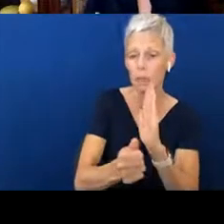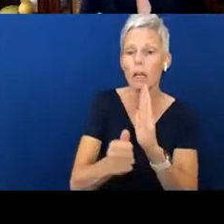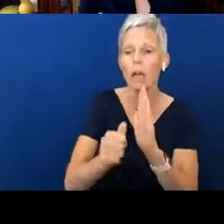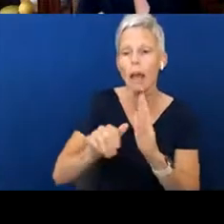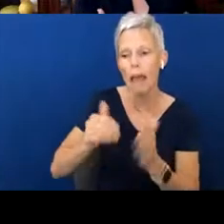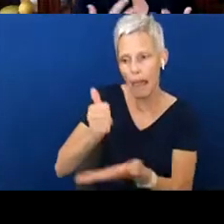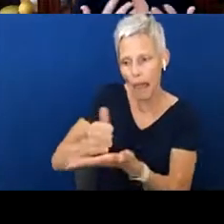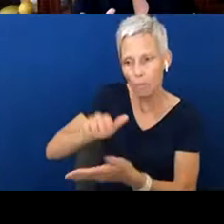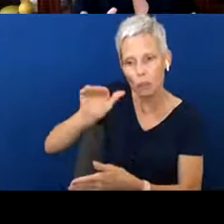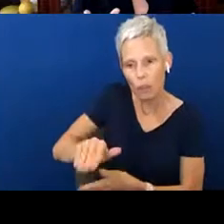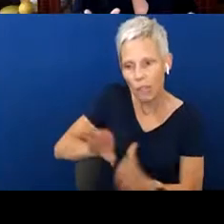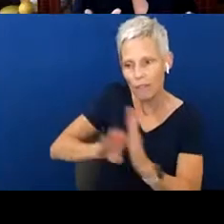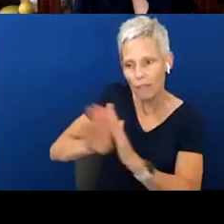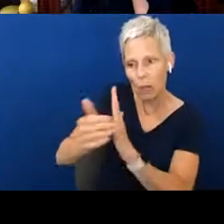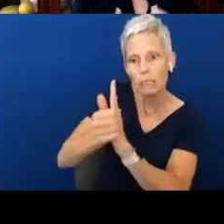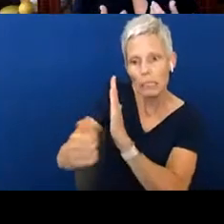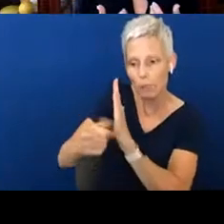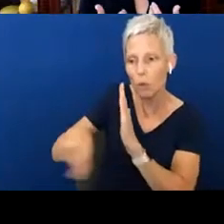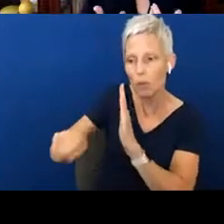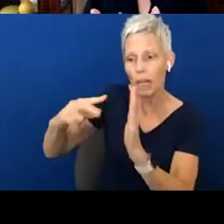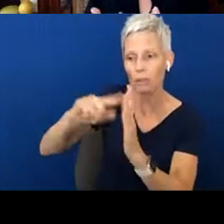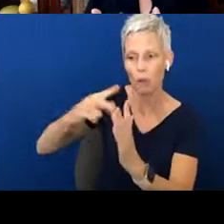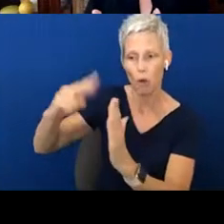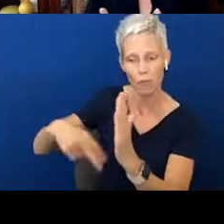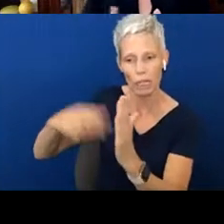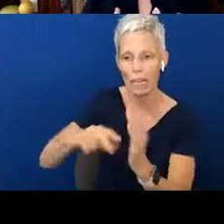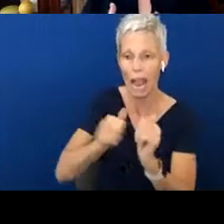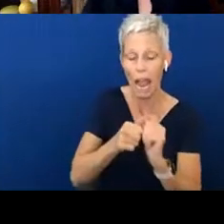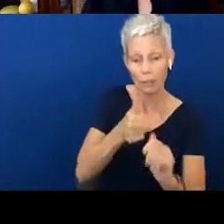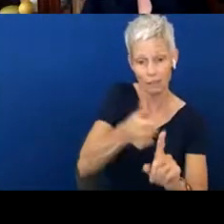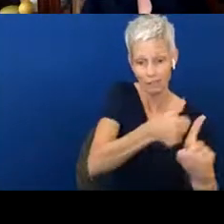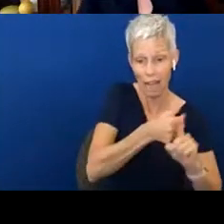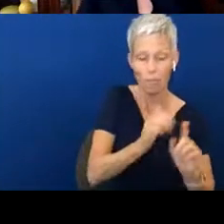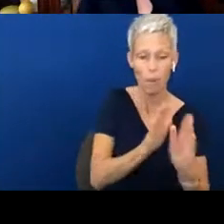needs for later reading. You can do this reading story books when you're interacting with print.